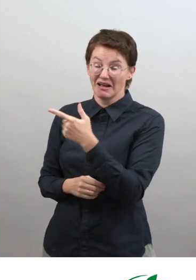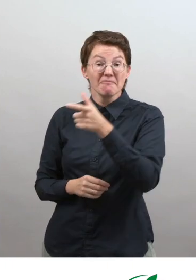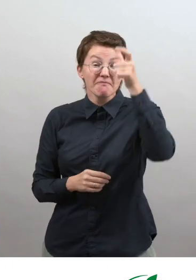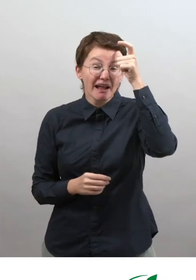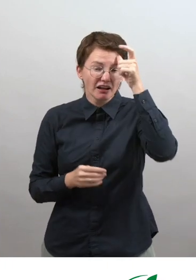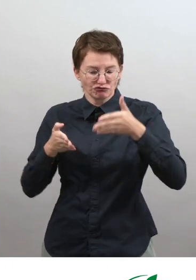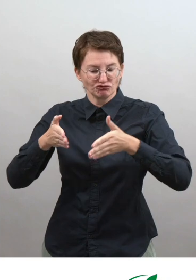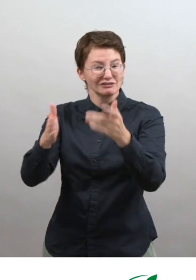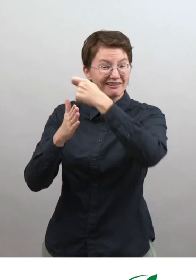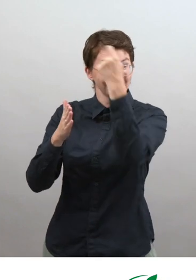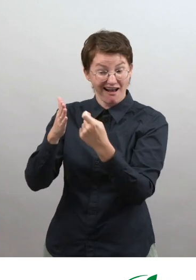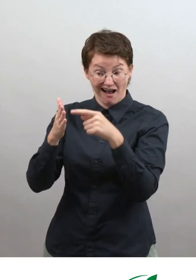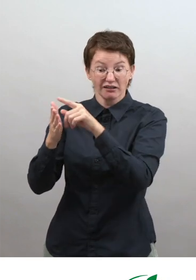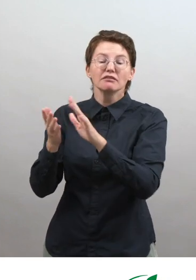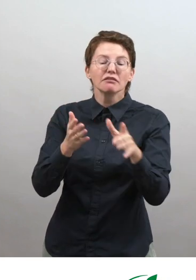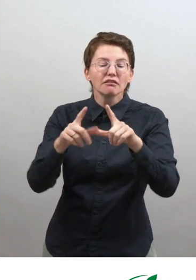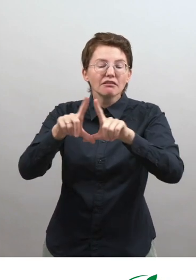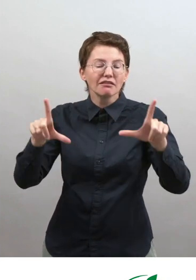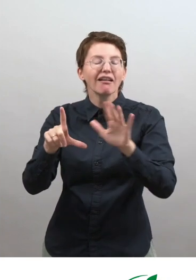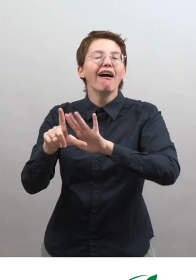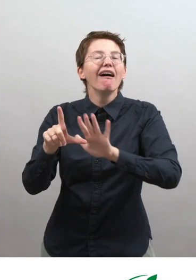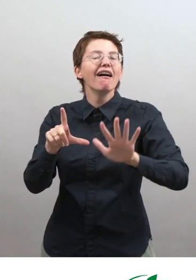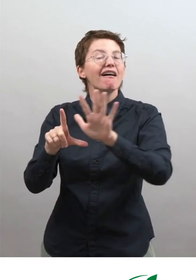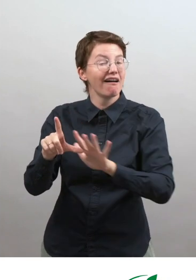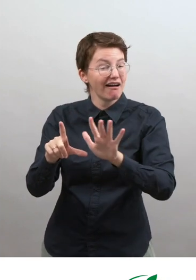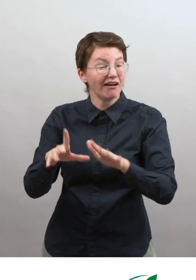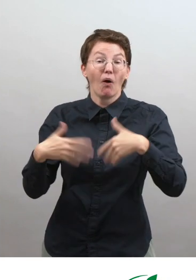Street Art Belgrade is making street art accessible with tactile boards.